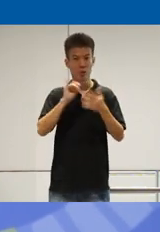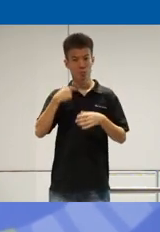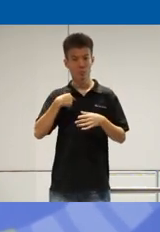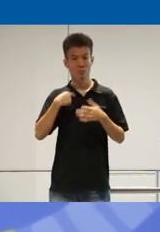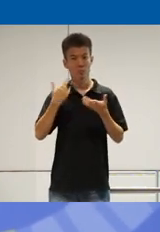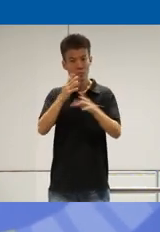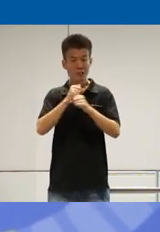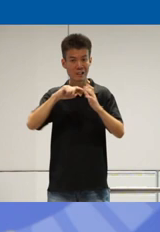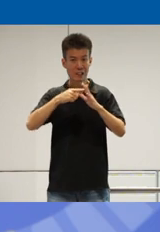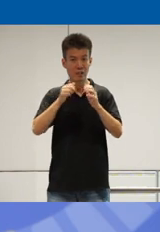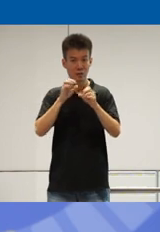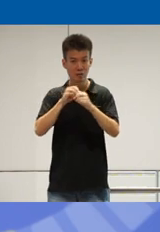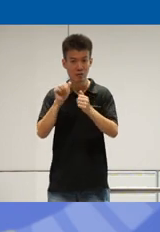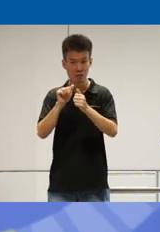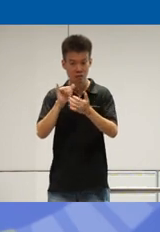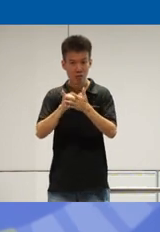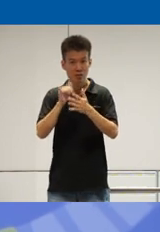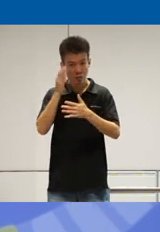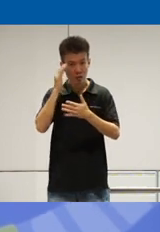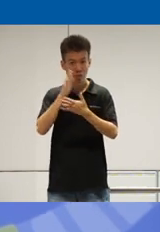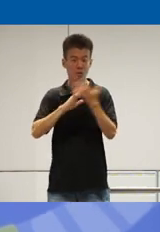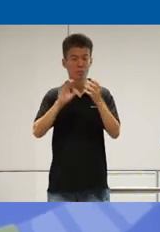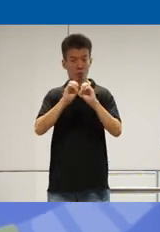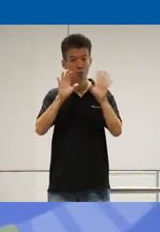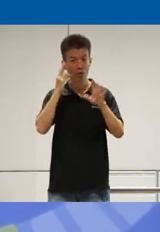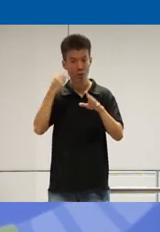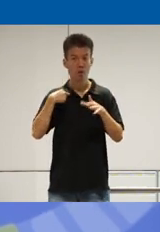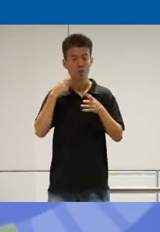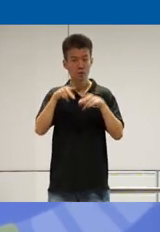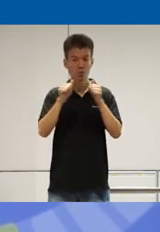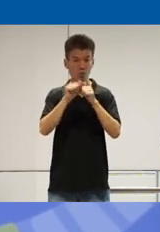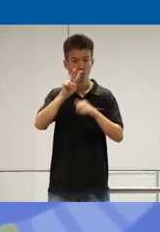started in it uh I think for some obvious reasons yeah I'm a person with vision impairment so I